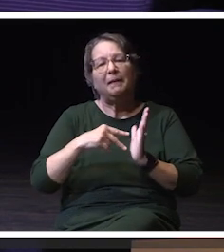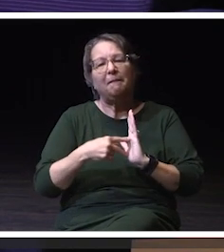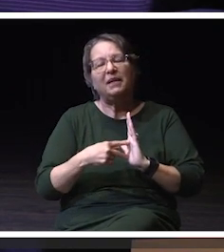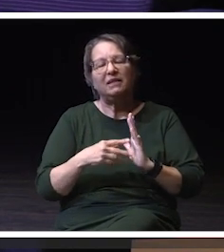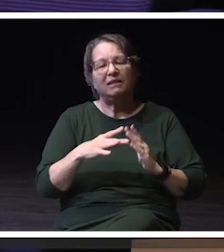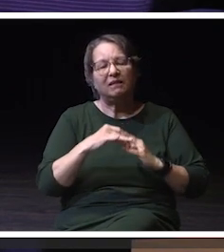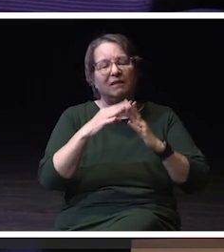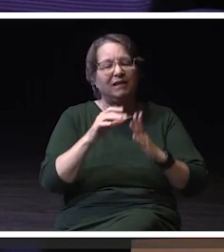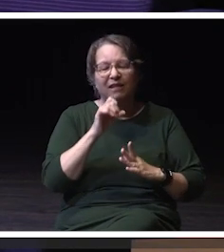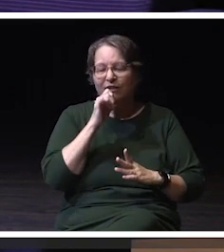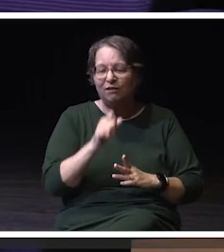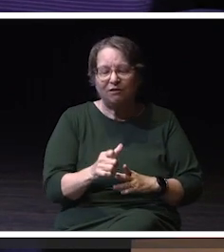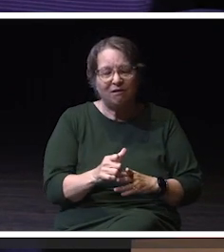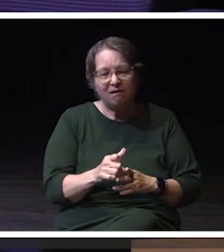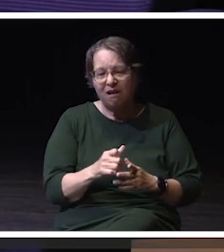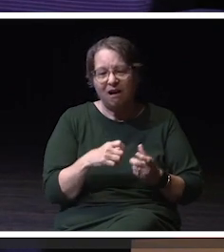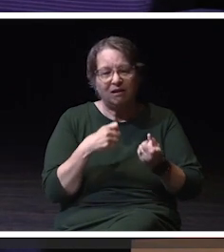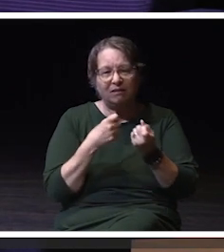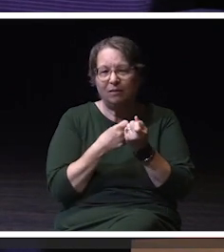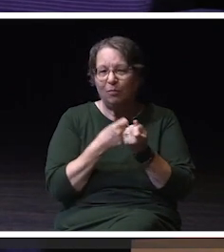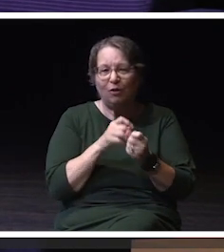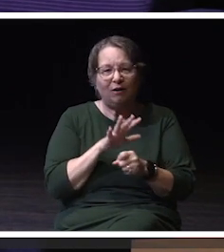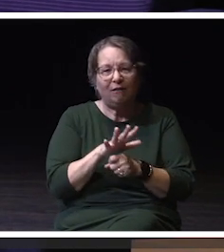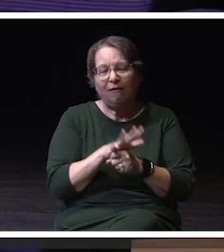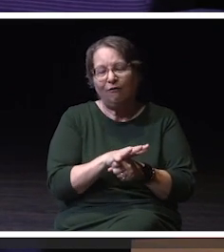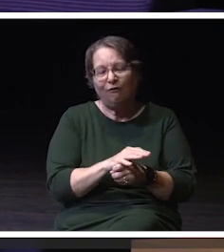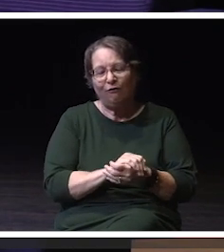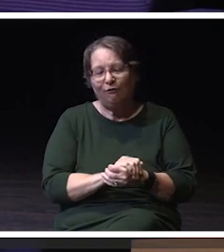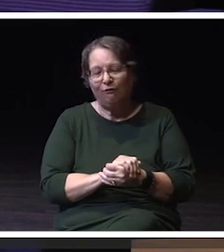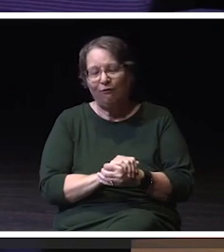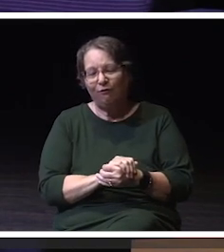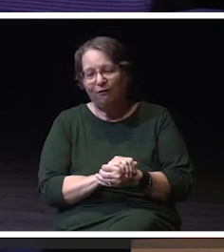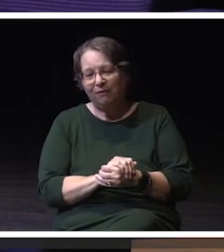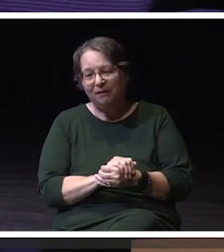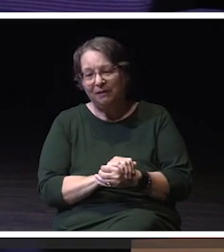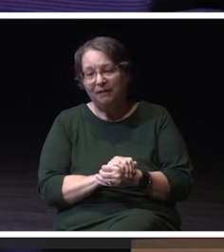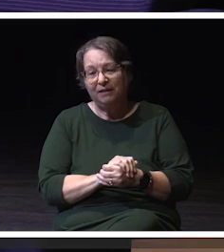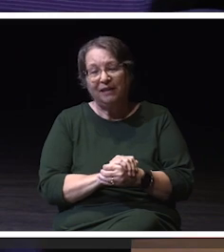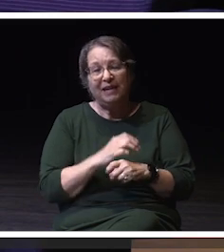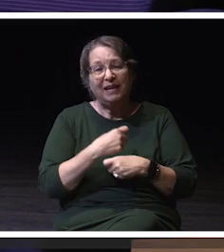getting the support that they need. It can make collaborations really difficult.